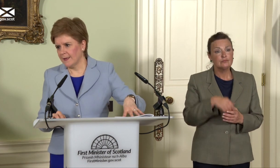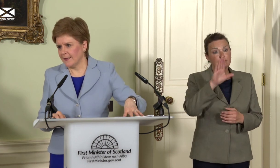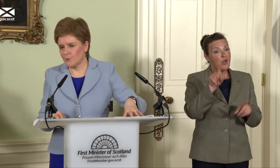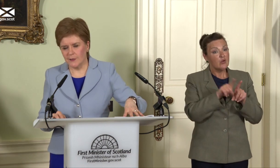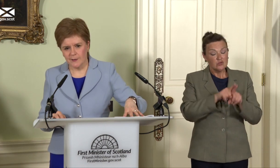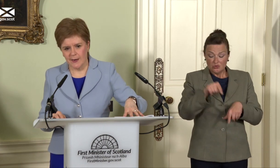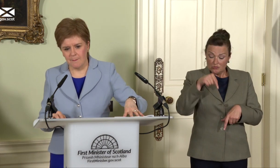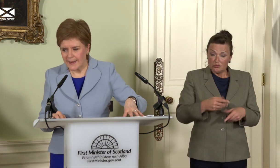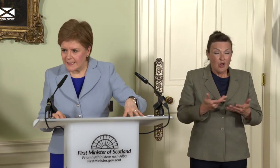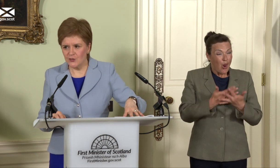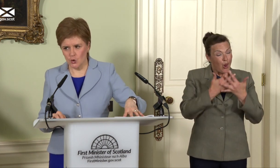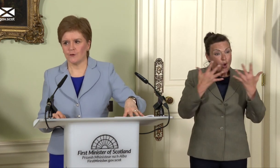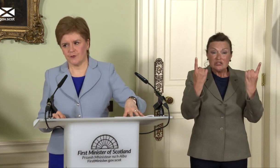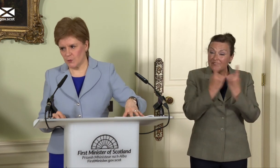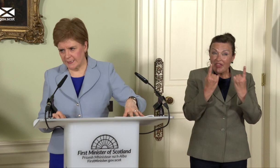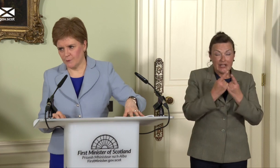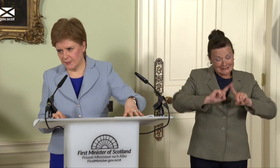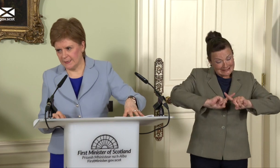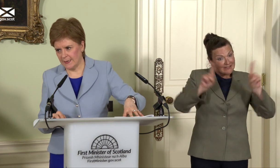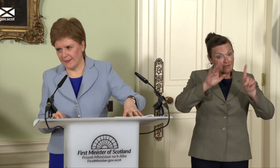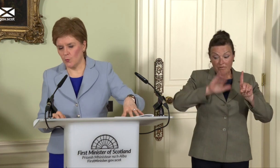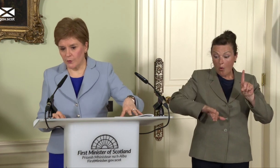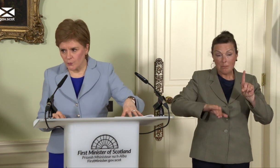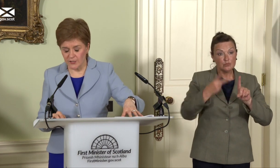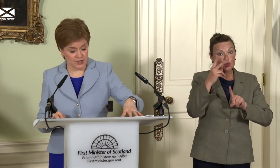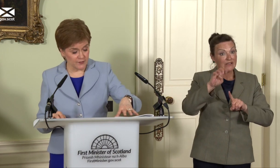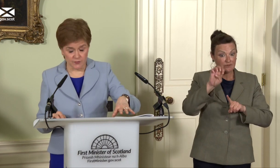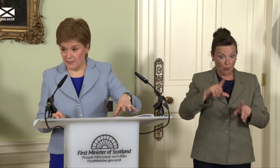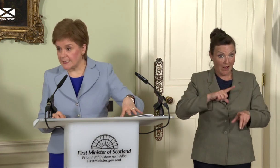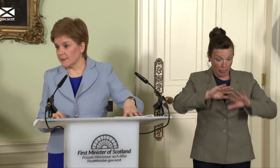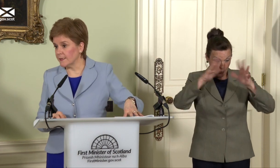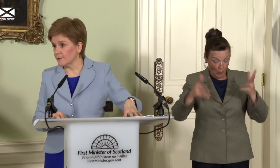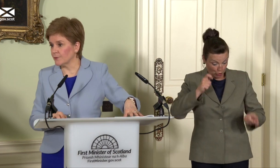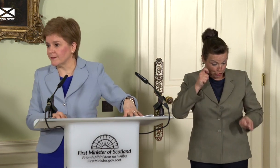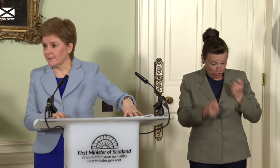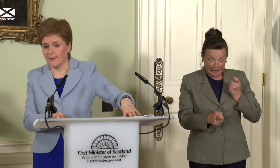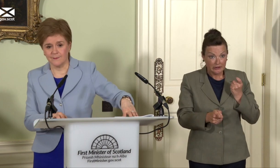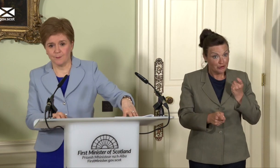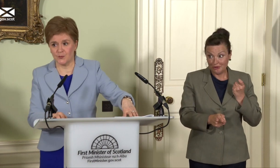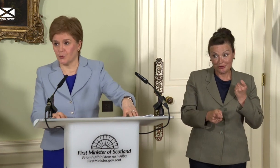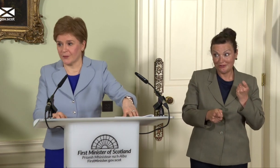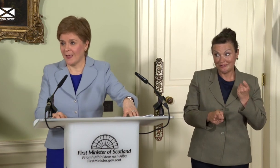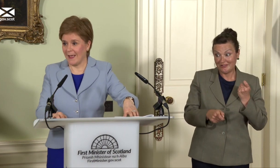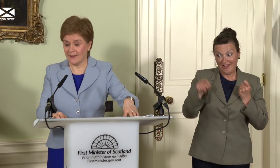you know, we’re many years on from 2014, the world has changed. The data in here is much more… it’s